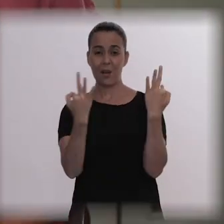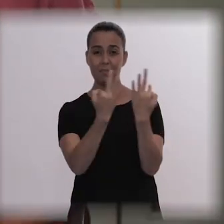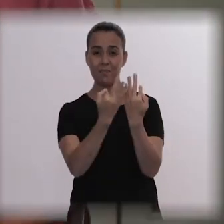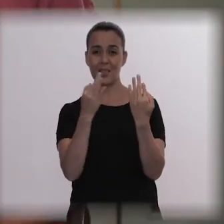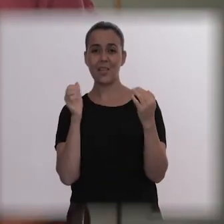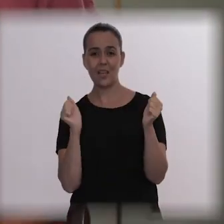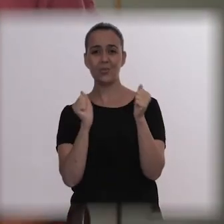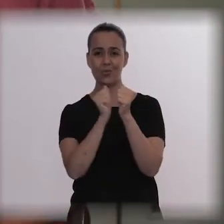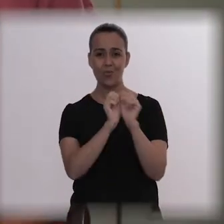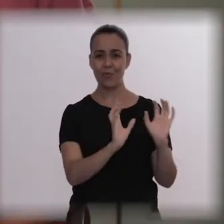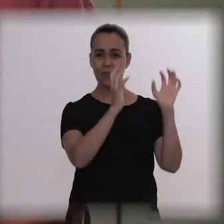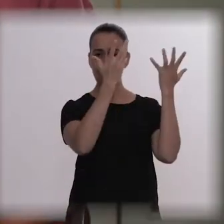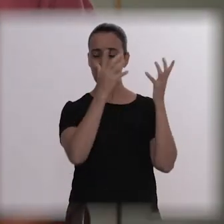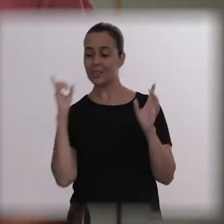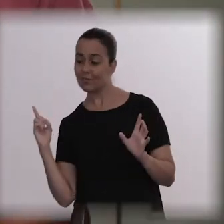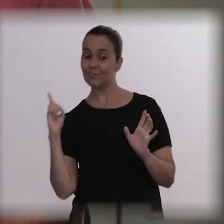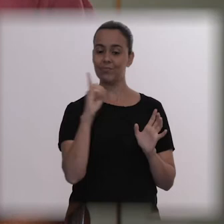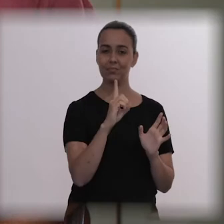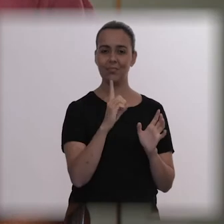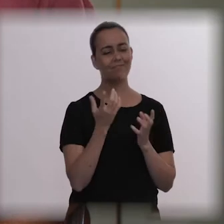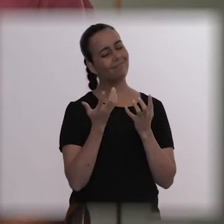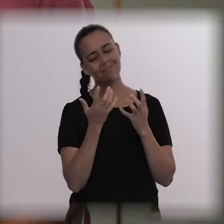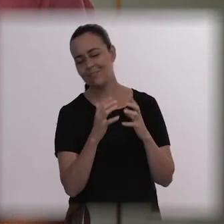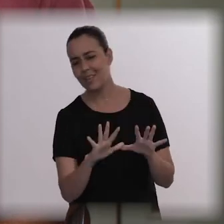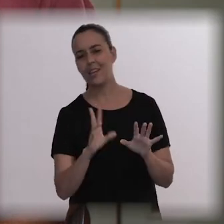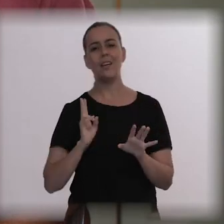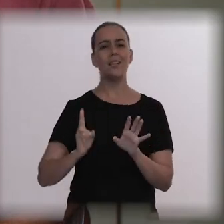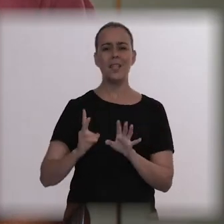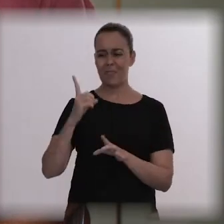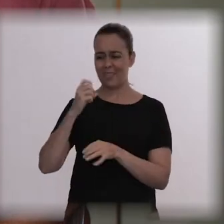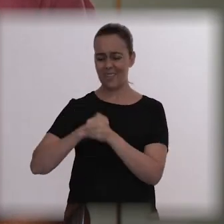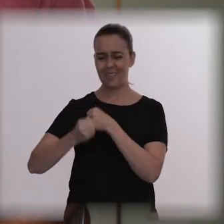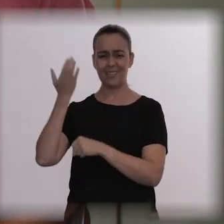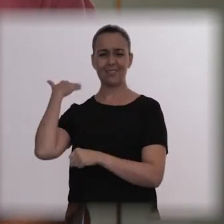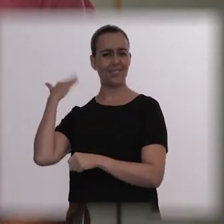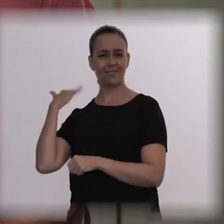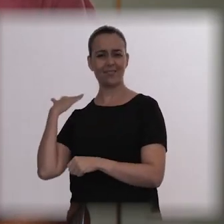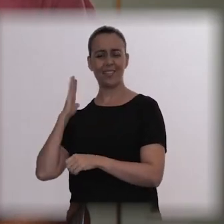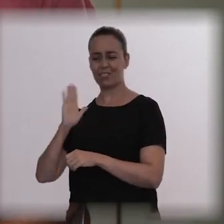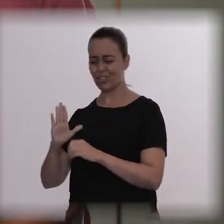for over ten years when he died or it was very hard for him to go, it was a great struggle,